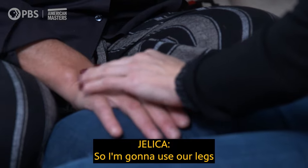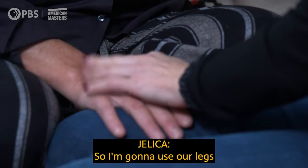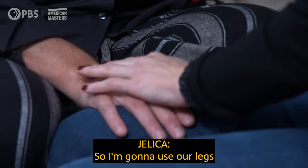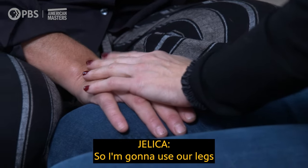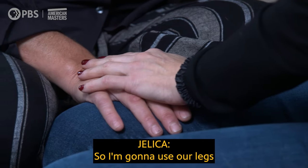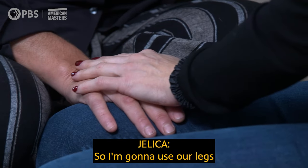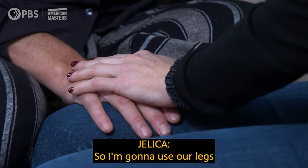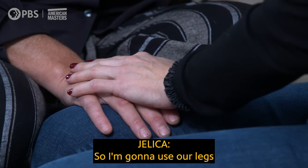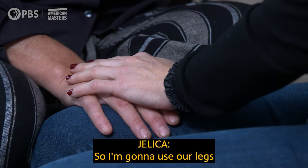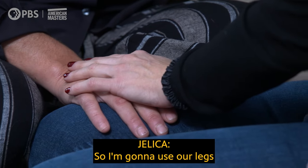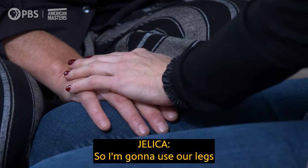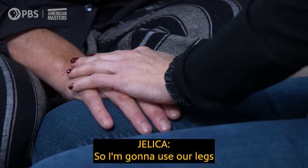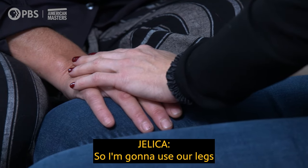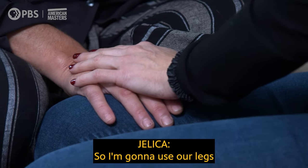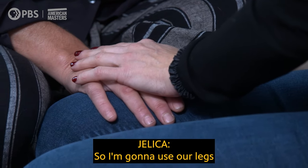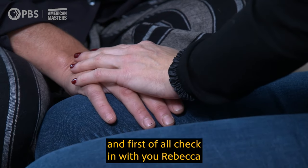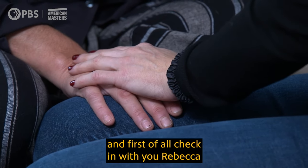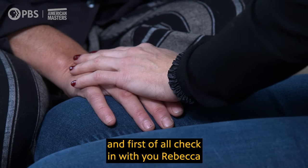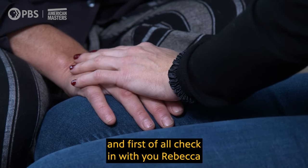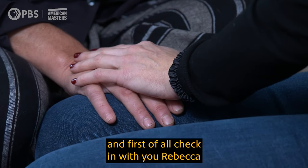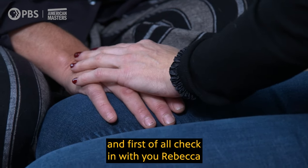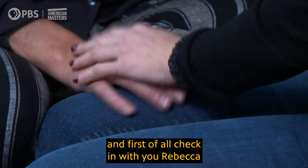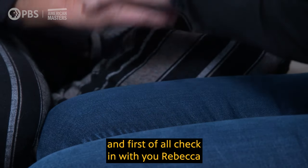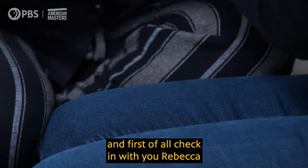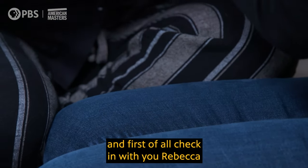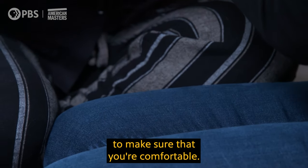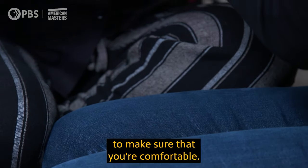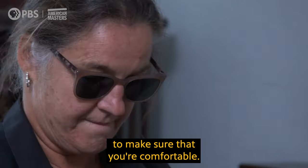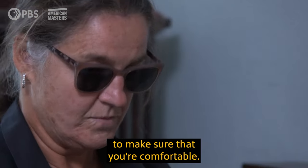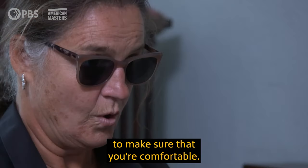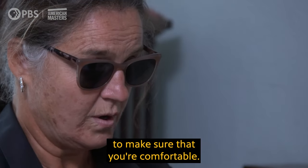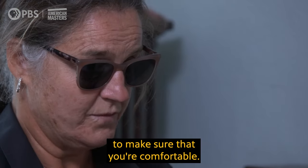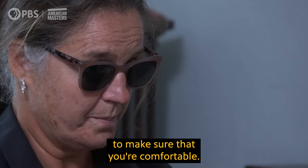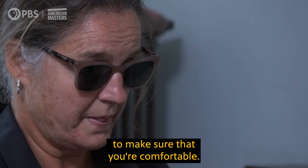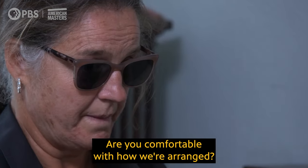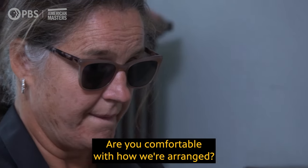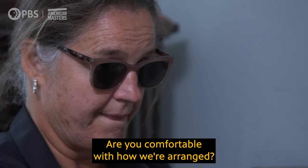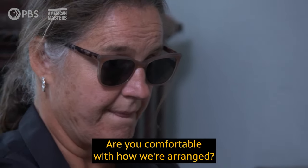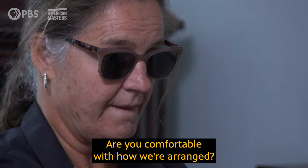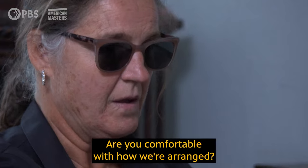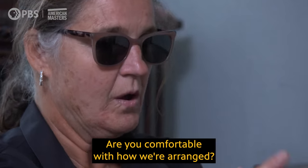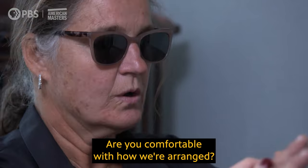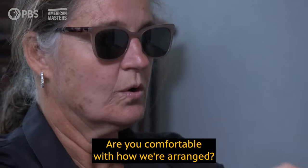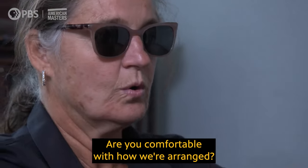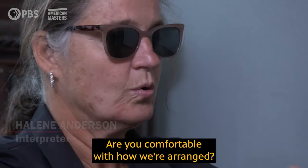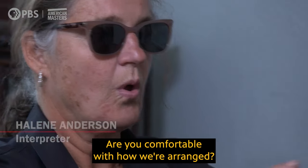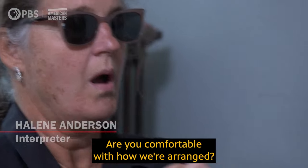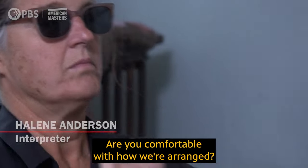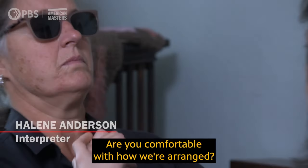So I'm gonna use our legs and first of all check in with you Rebecca to make sure that you're comfortable. Are you comfortable with how we're arranged?